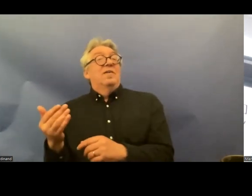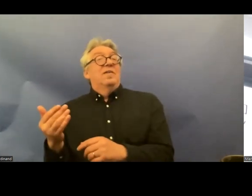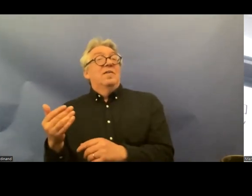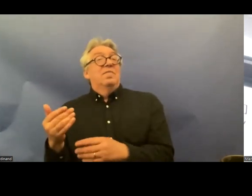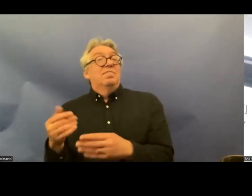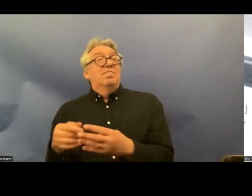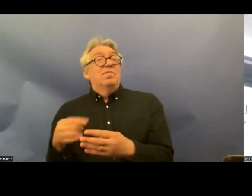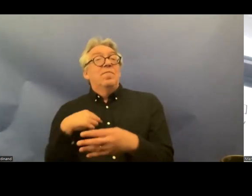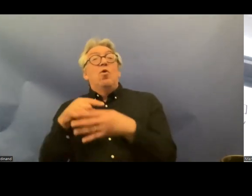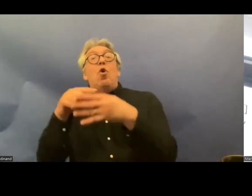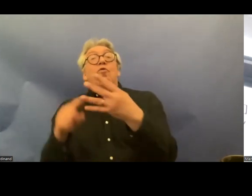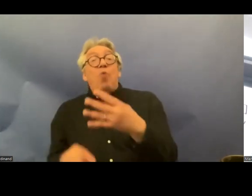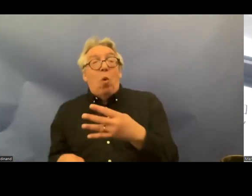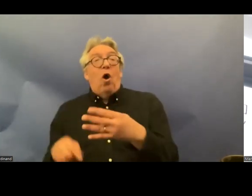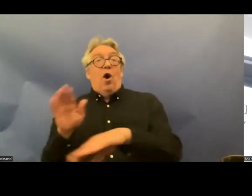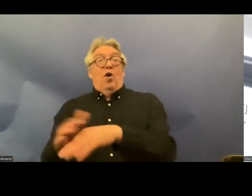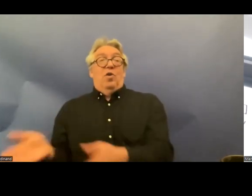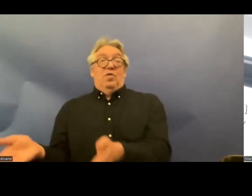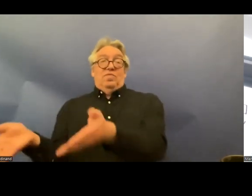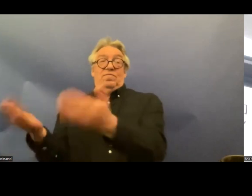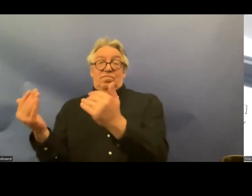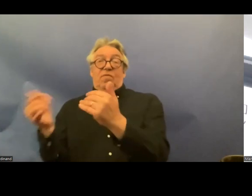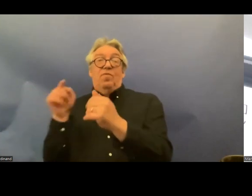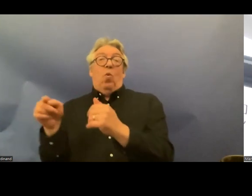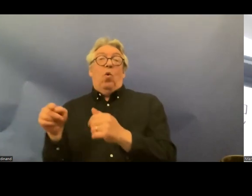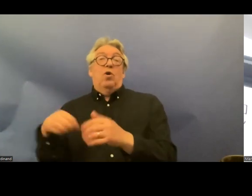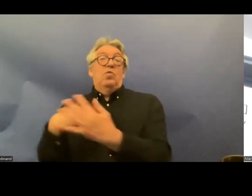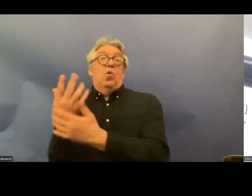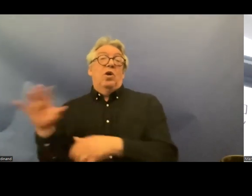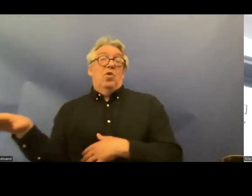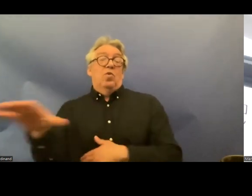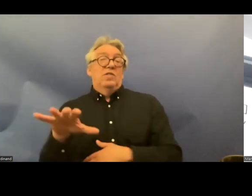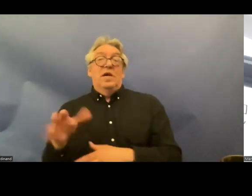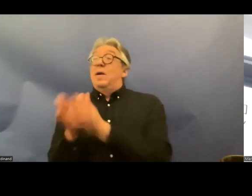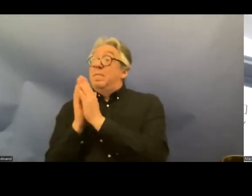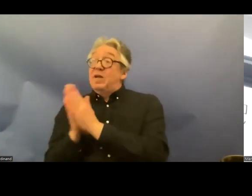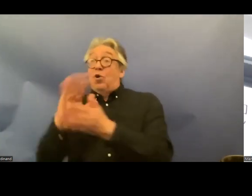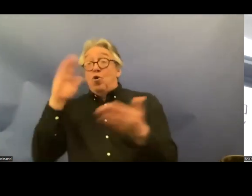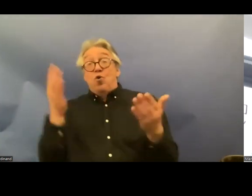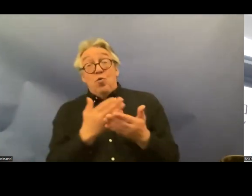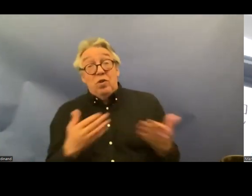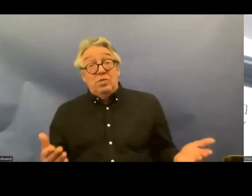recommendations from the United Nation to incorporate the convention into